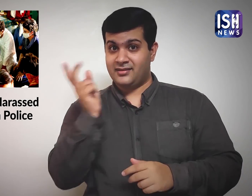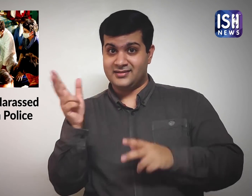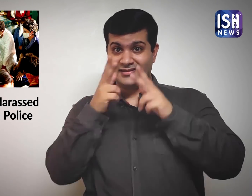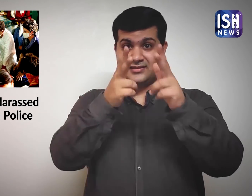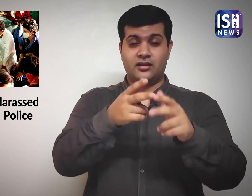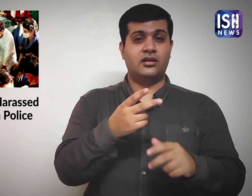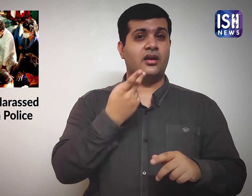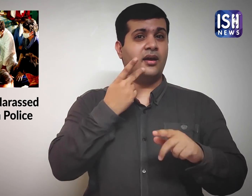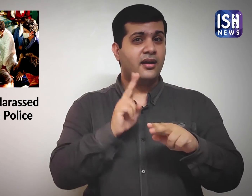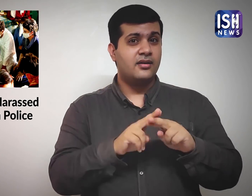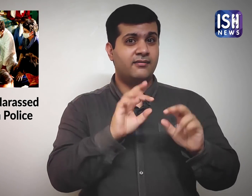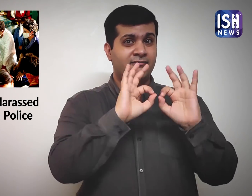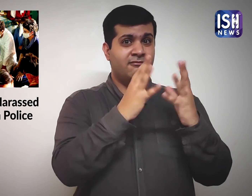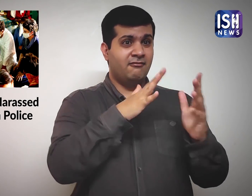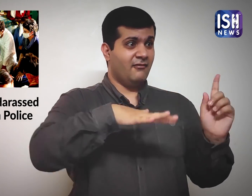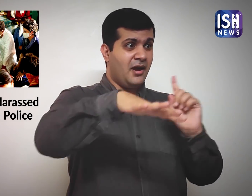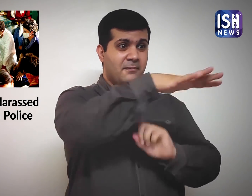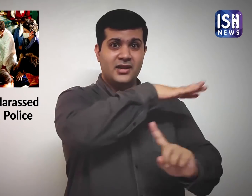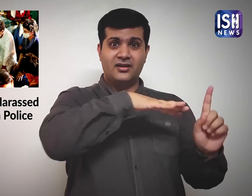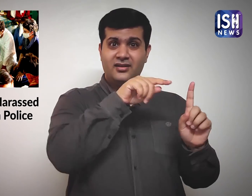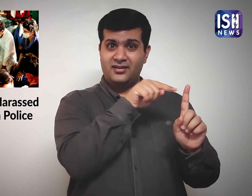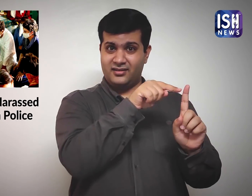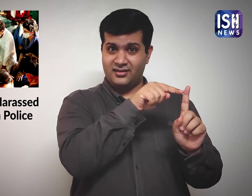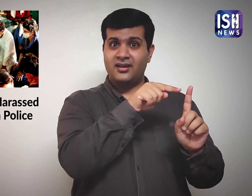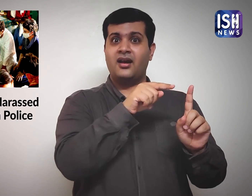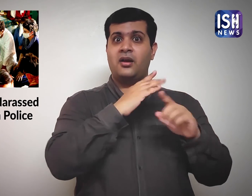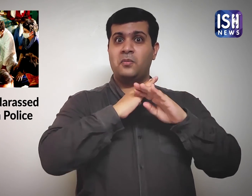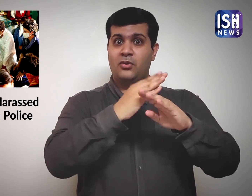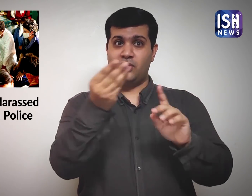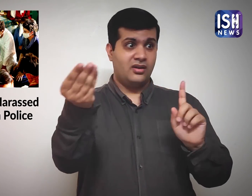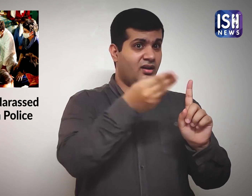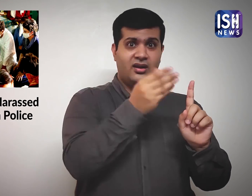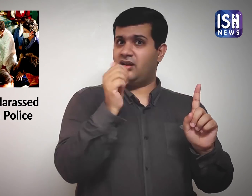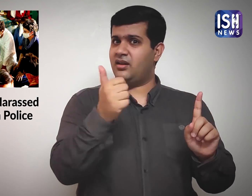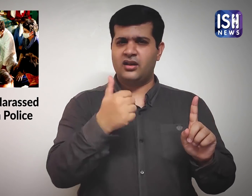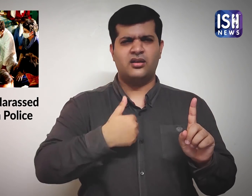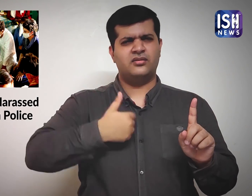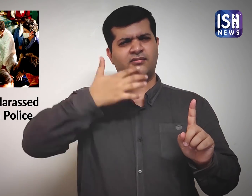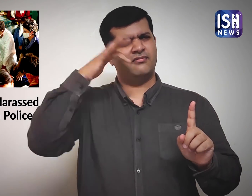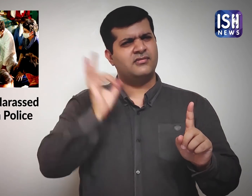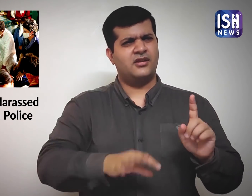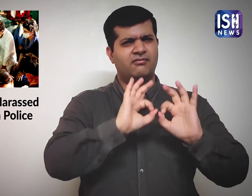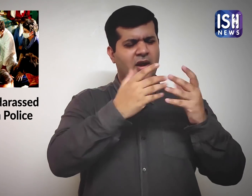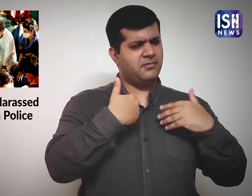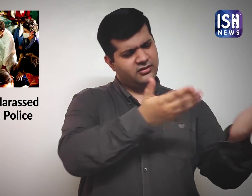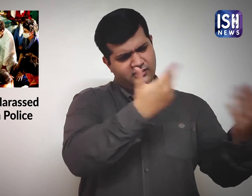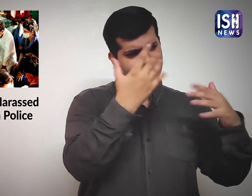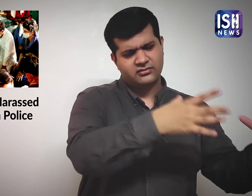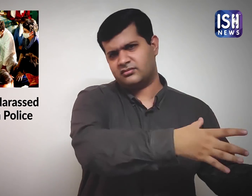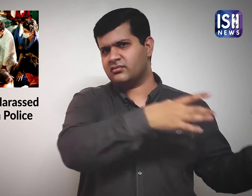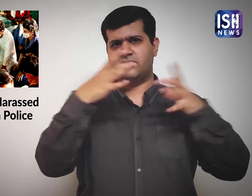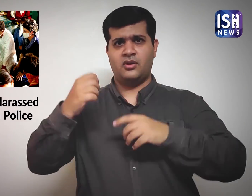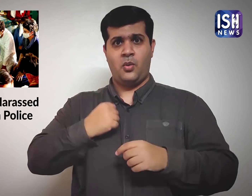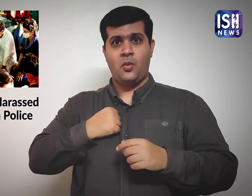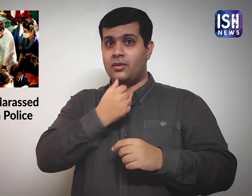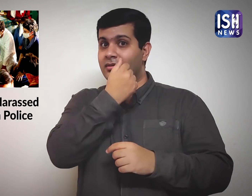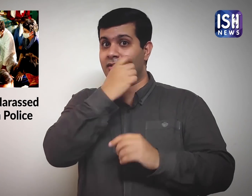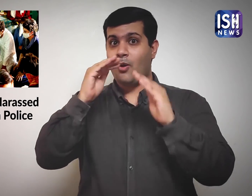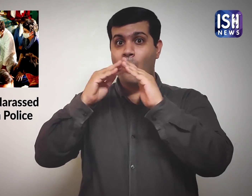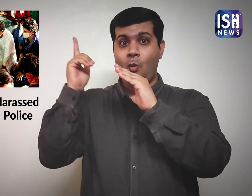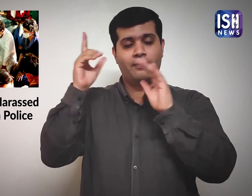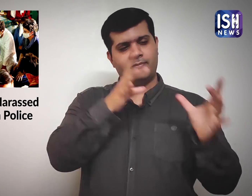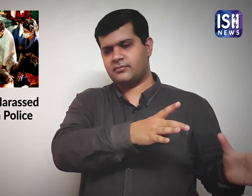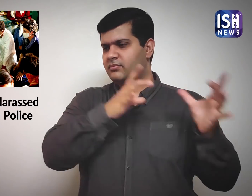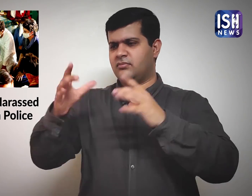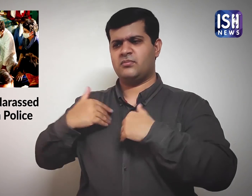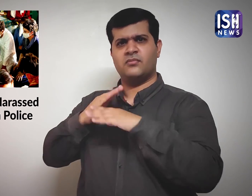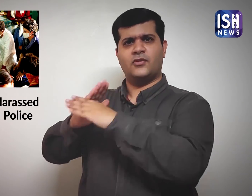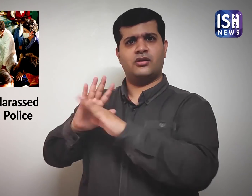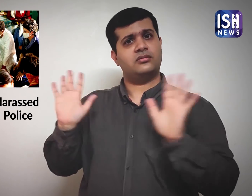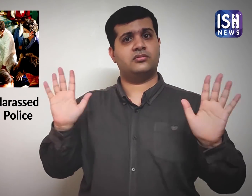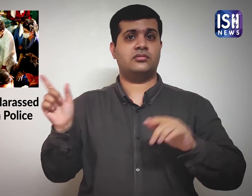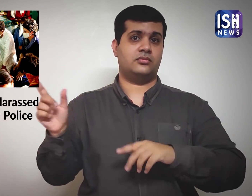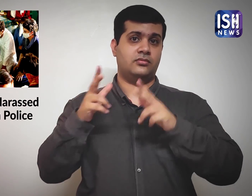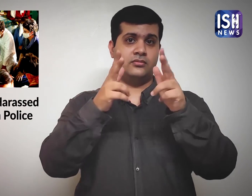Azad said if the family is not given protection, he will take them to his house.